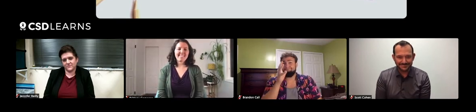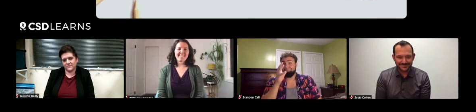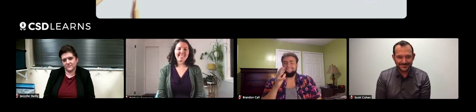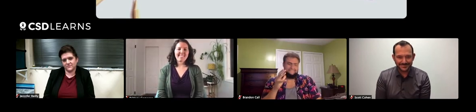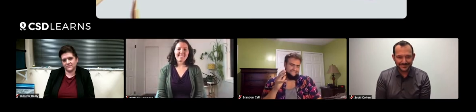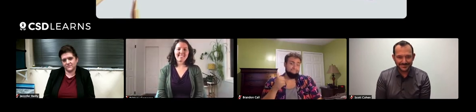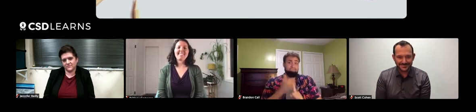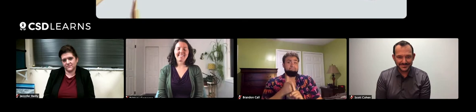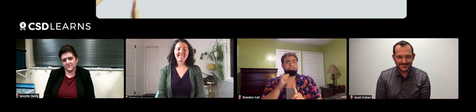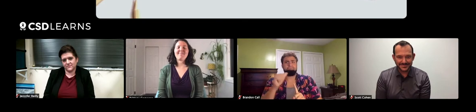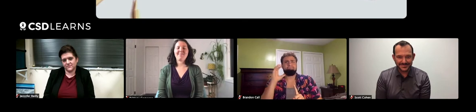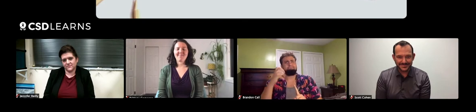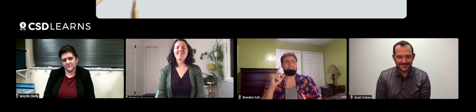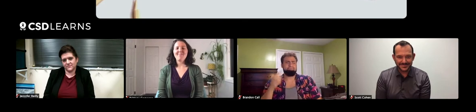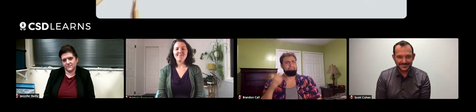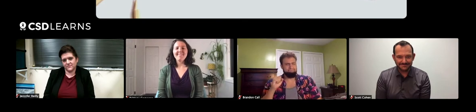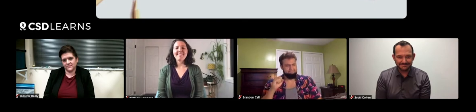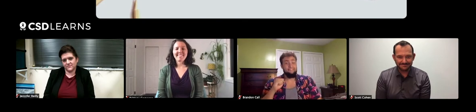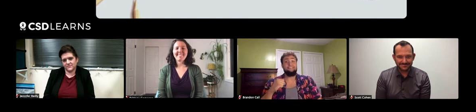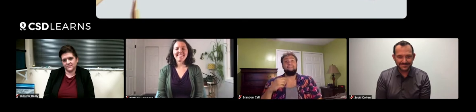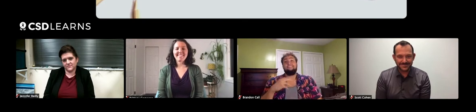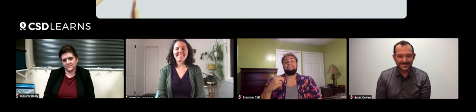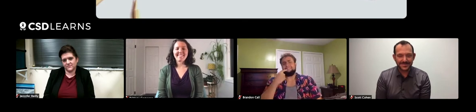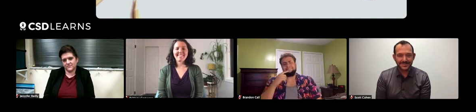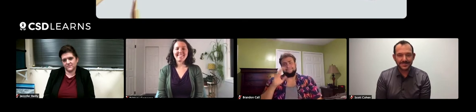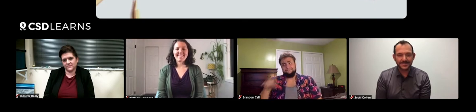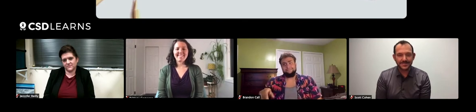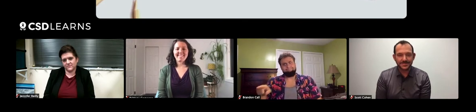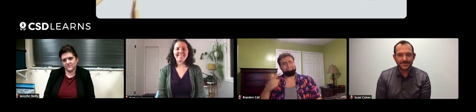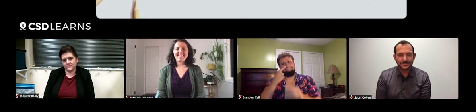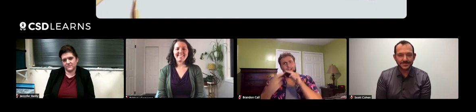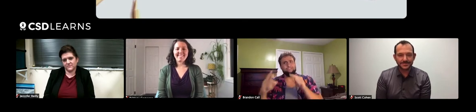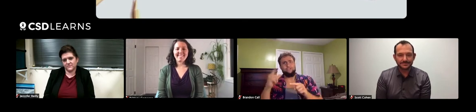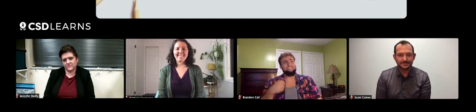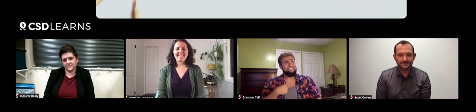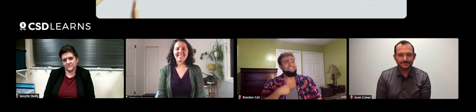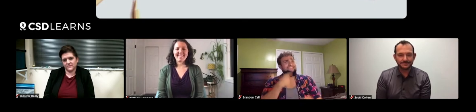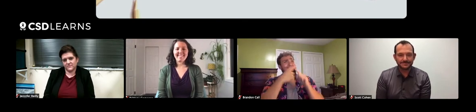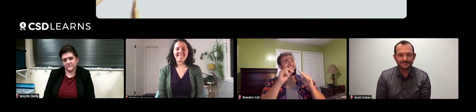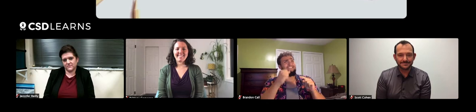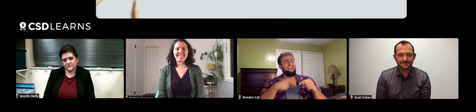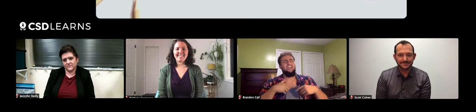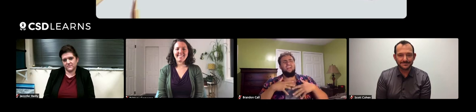She's not too wild about dogs. My mom told me I was allergic to dogs. I said, really?